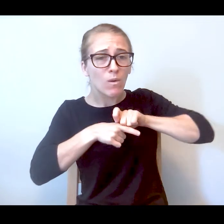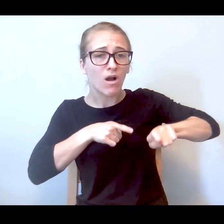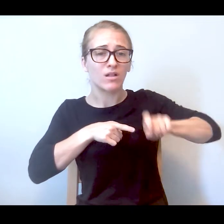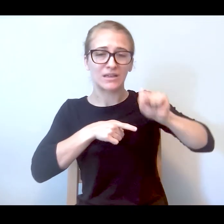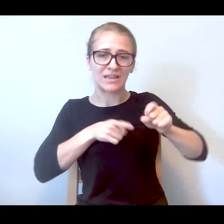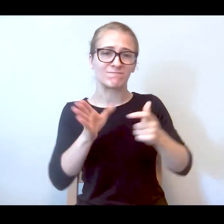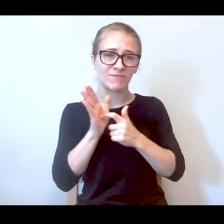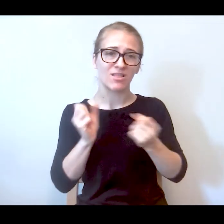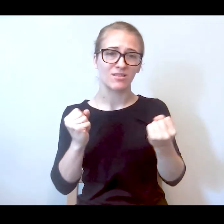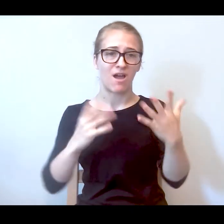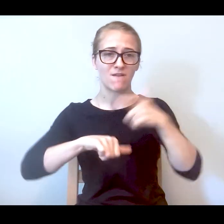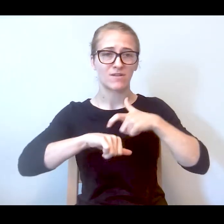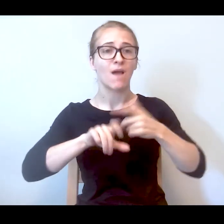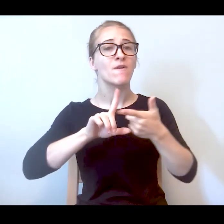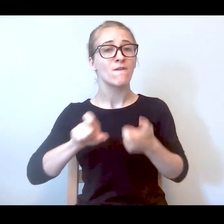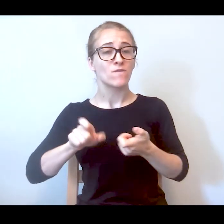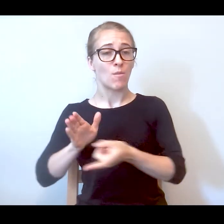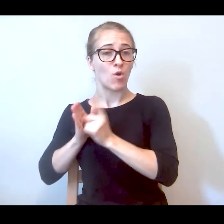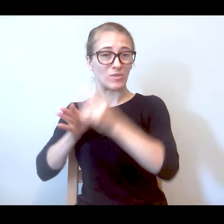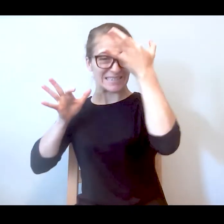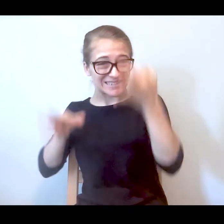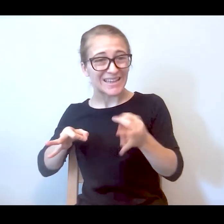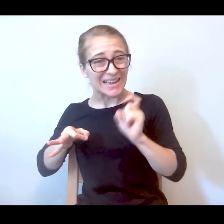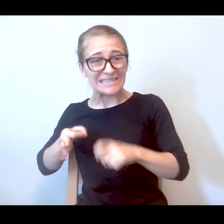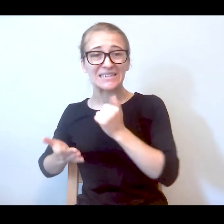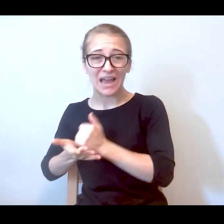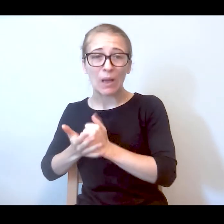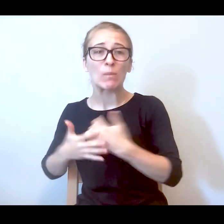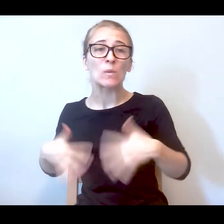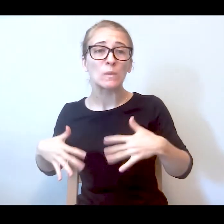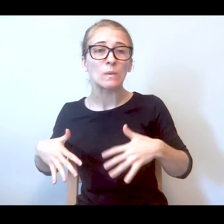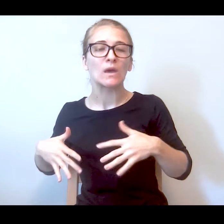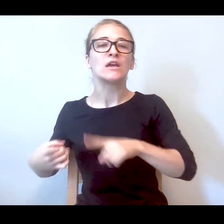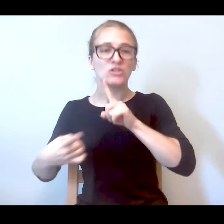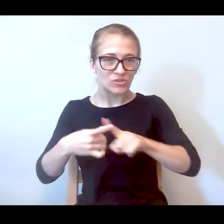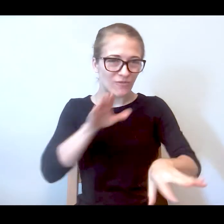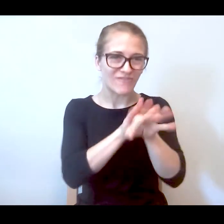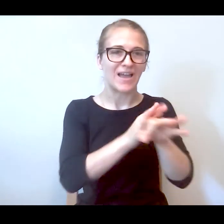long time from the point that you need some help to the point that you actually get some help. So a